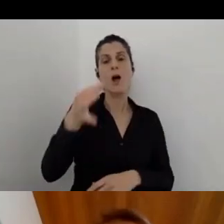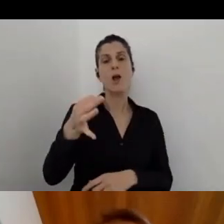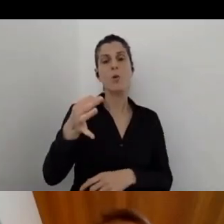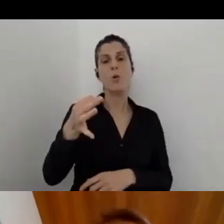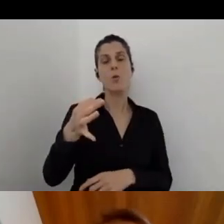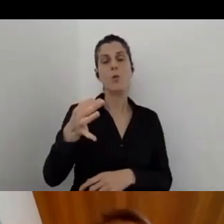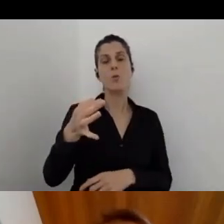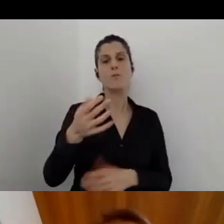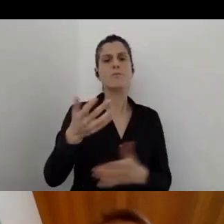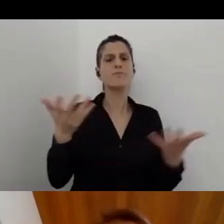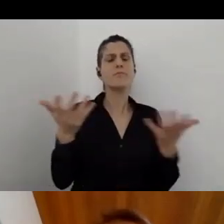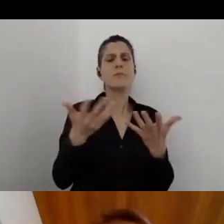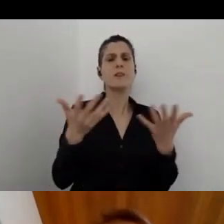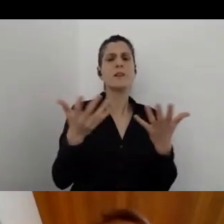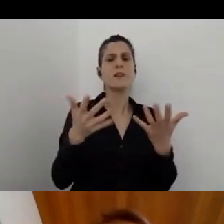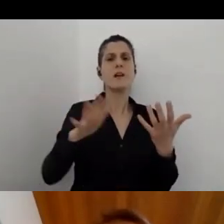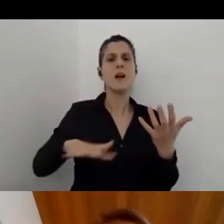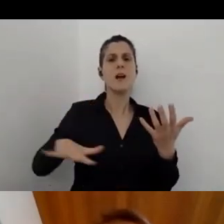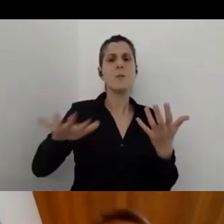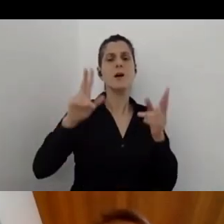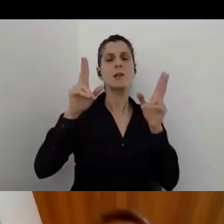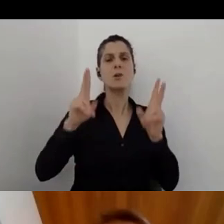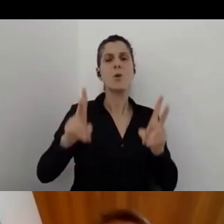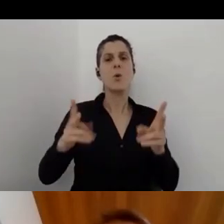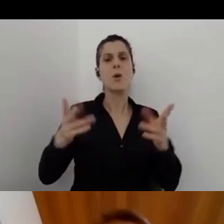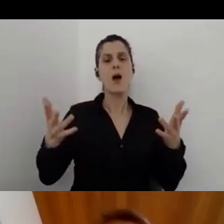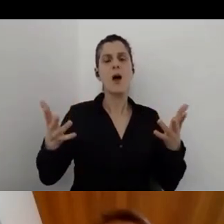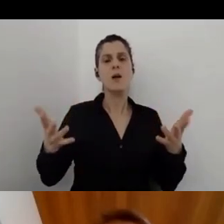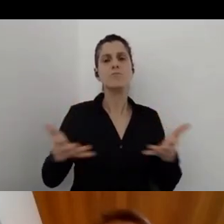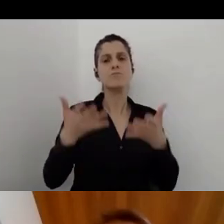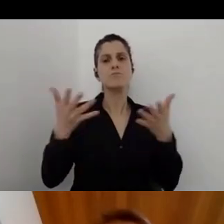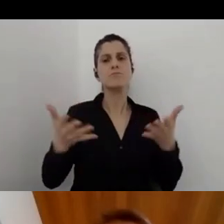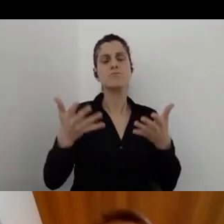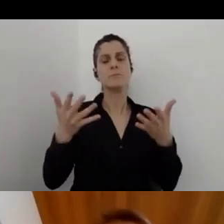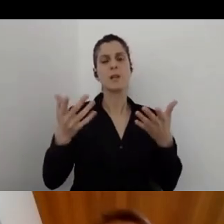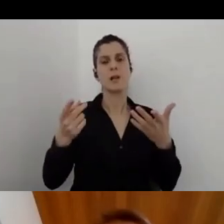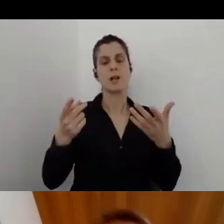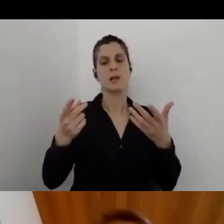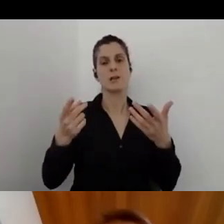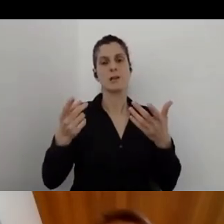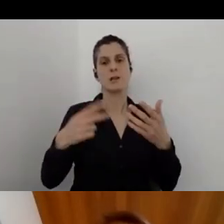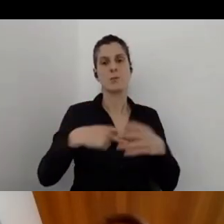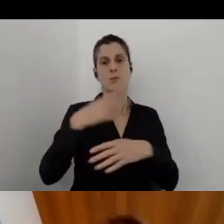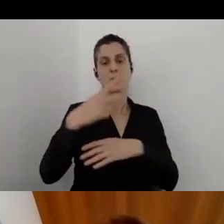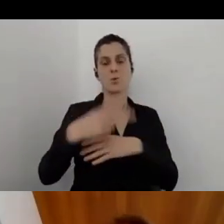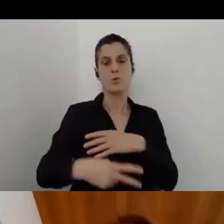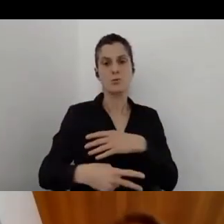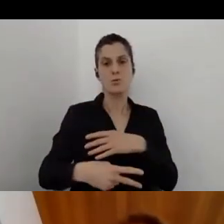can promote projects regarding the accessibility in tourism, for example.